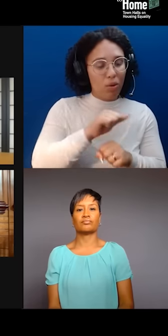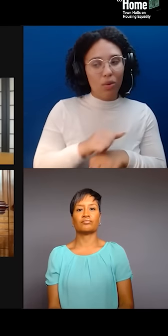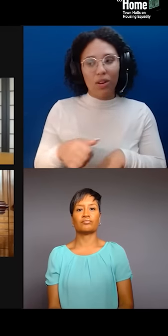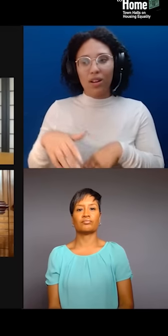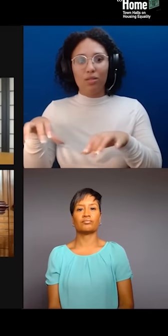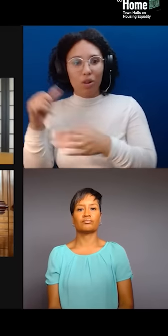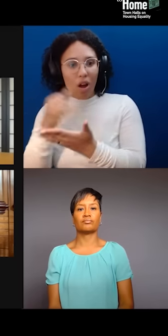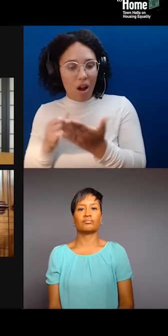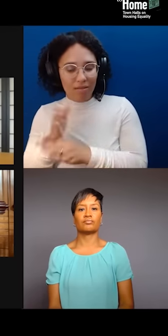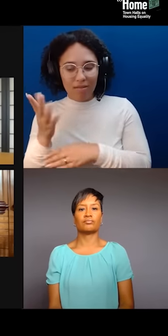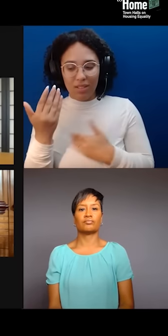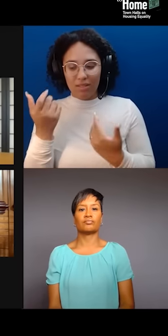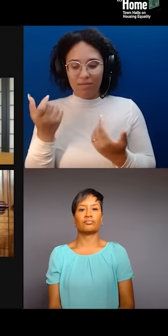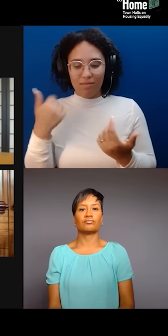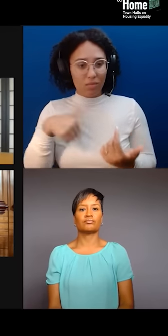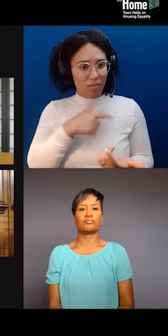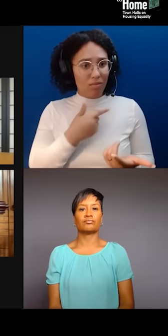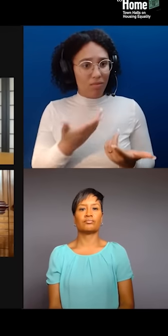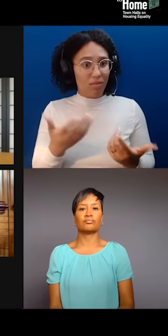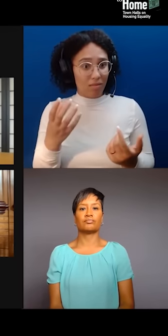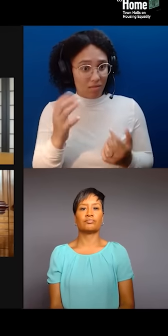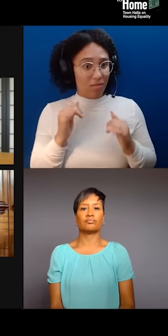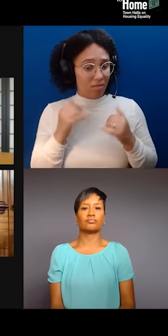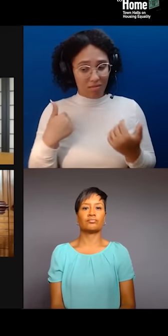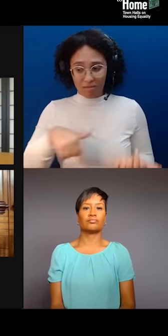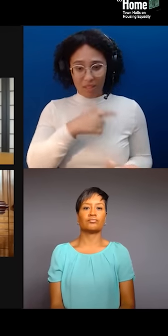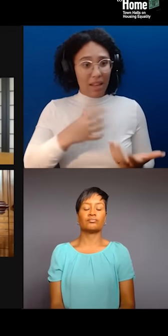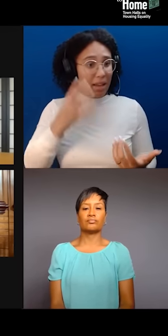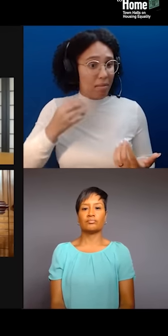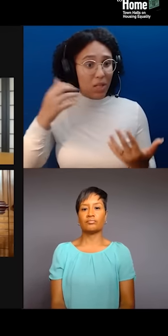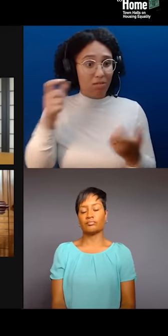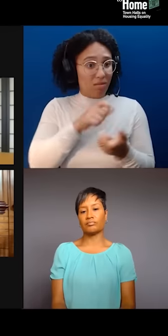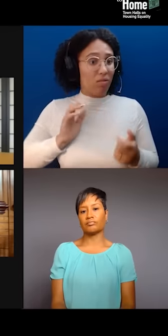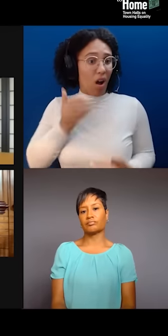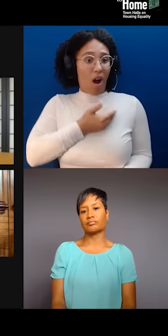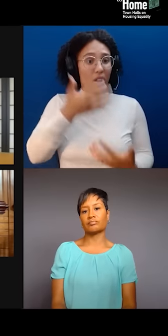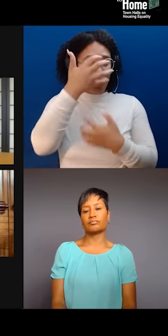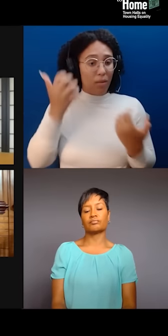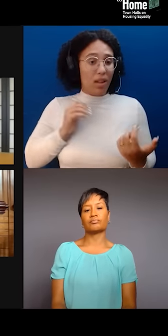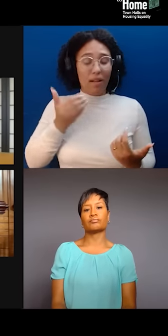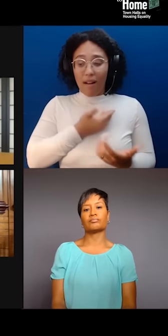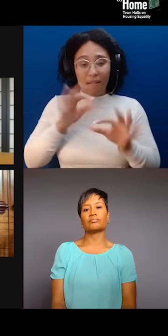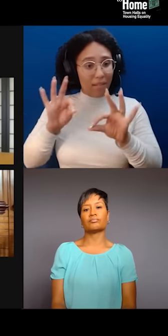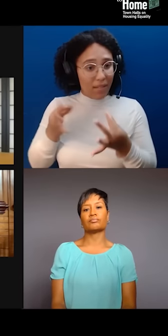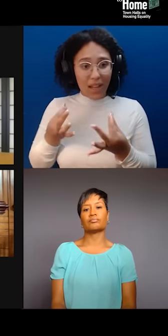experienced our own trauma, right, where our family has been uprooted from wherever they came from, and then were forced to the US even if they didn't wanna be,